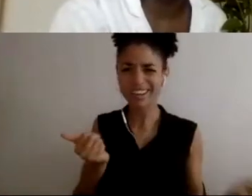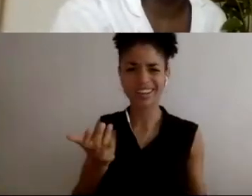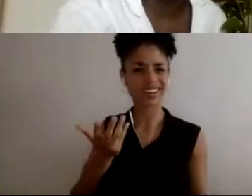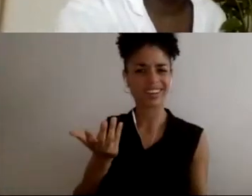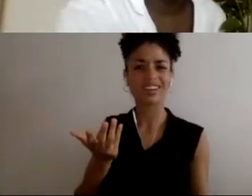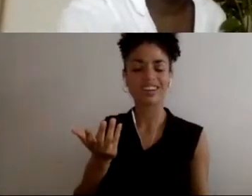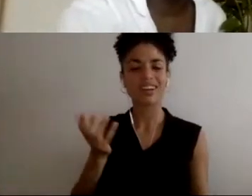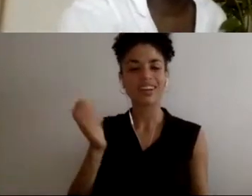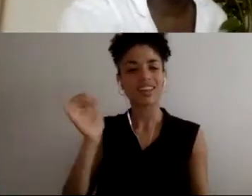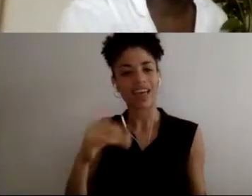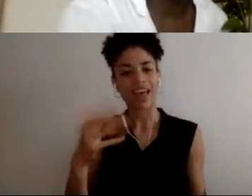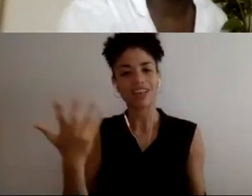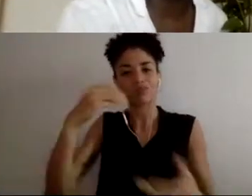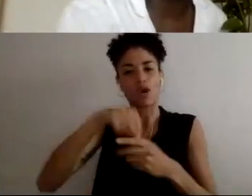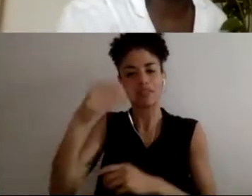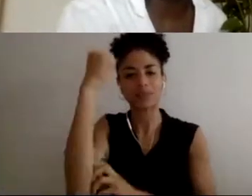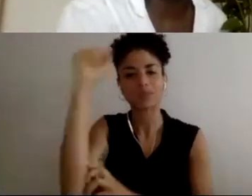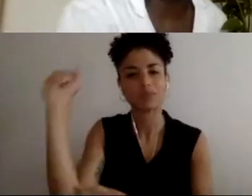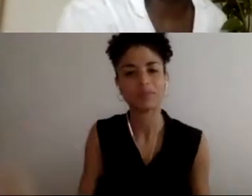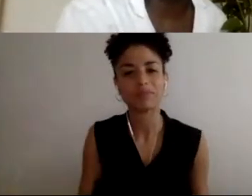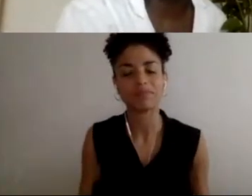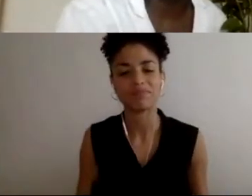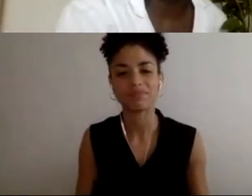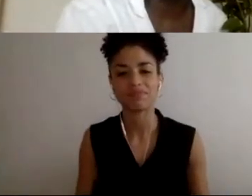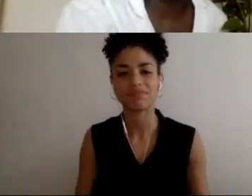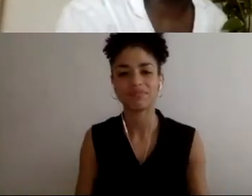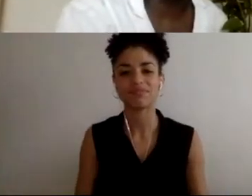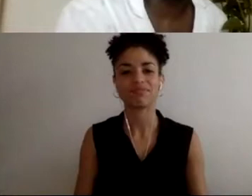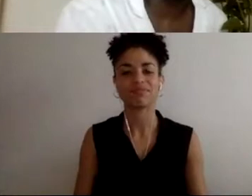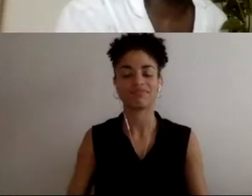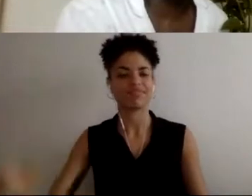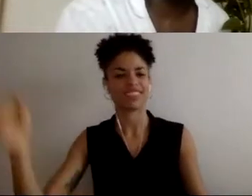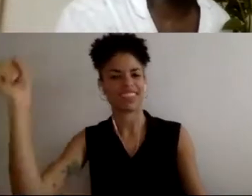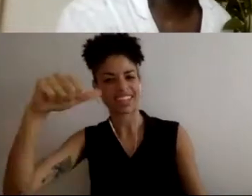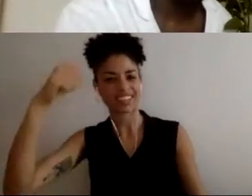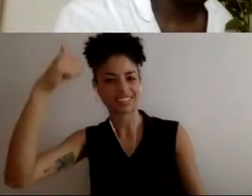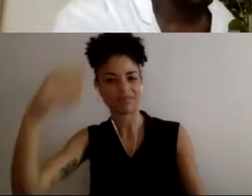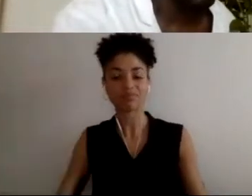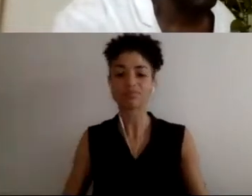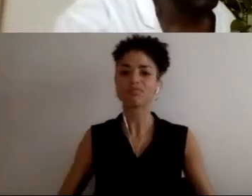striving towards. Exactly. Alright, so we're running a little short on time, so